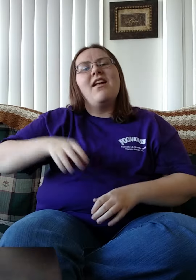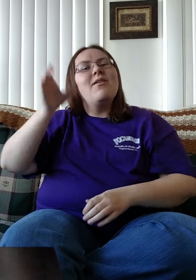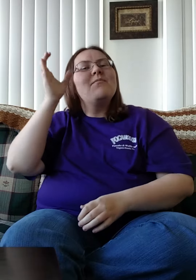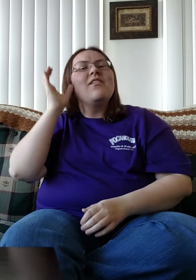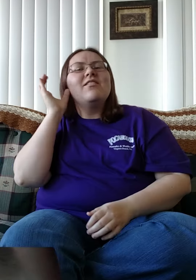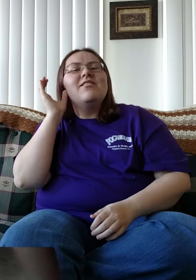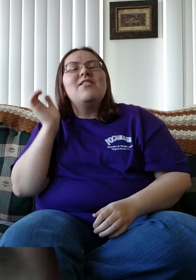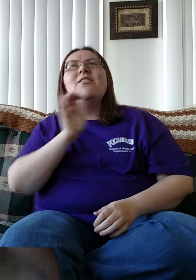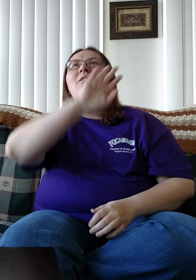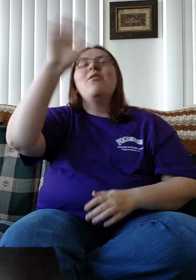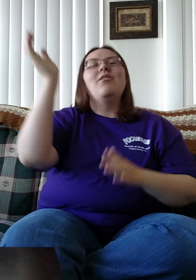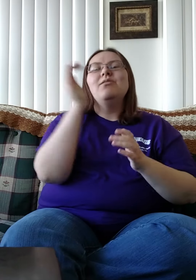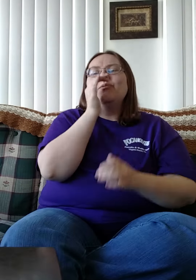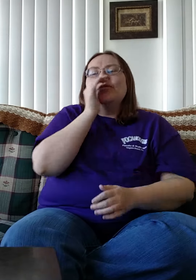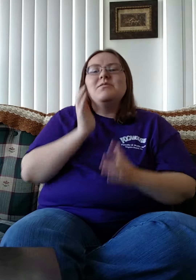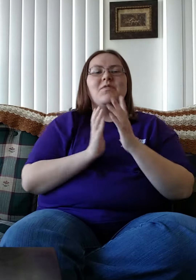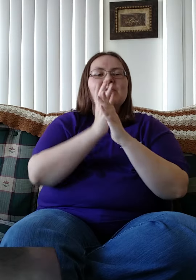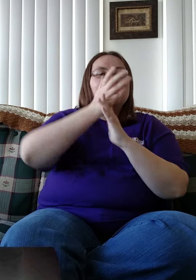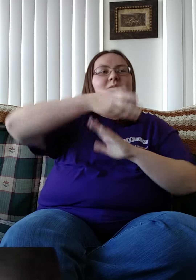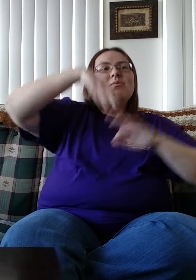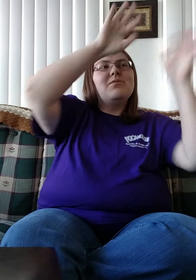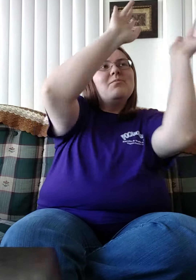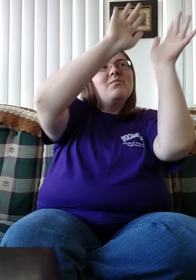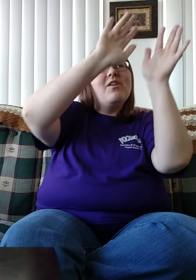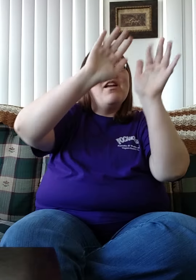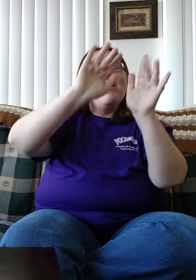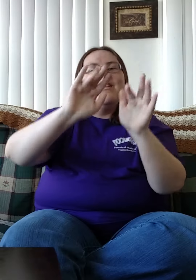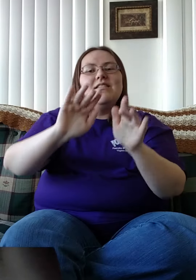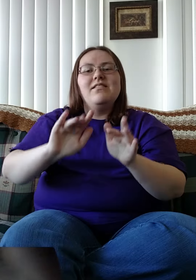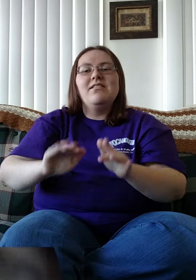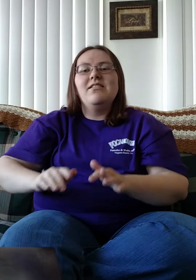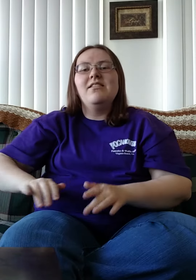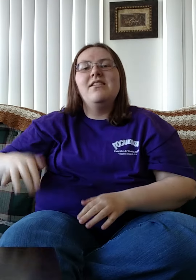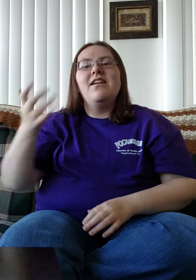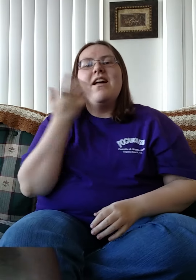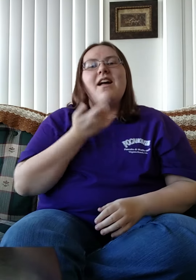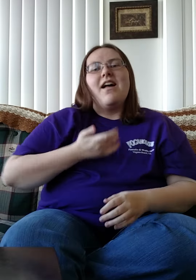I barely hear You whisper through the rain